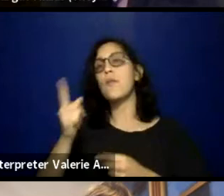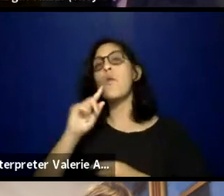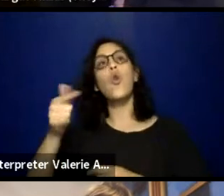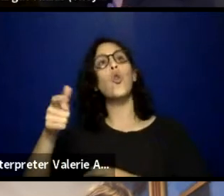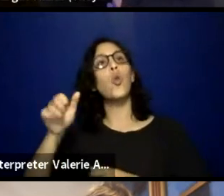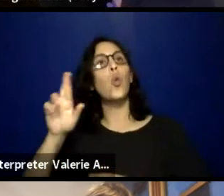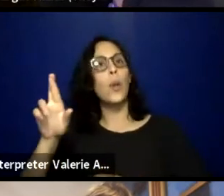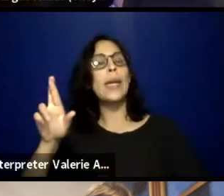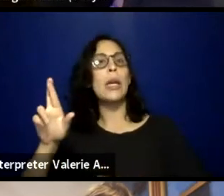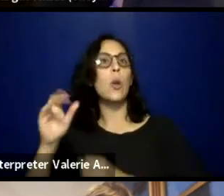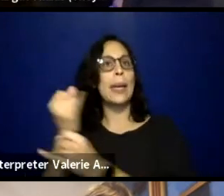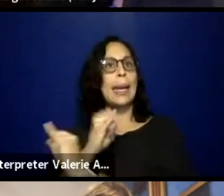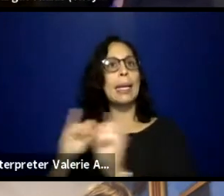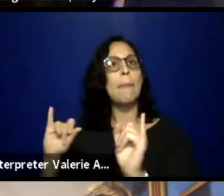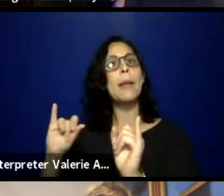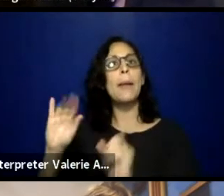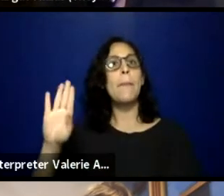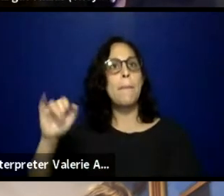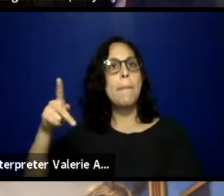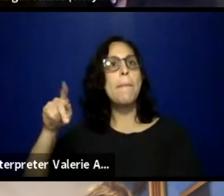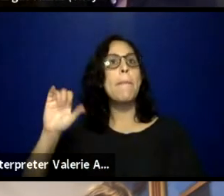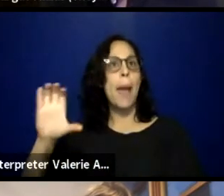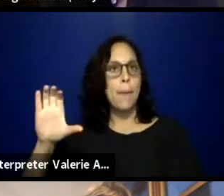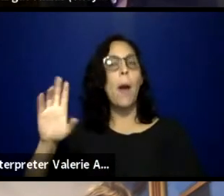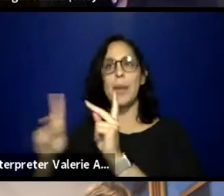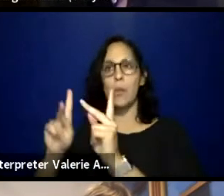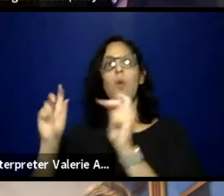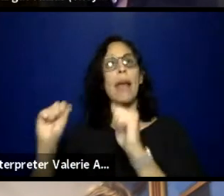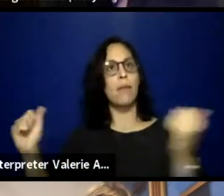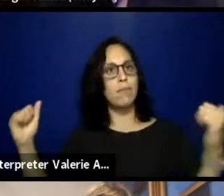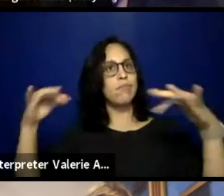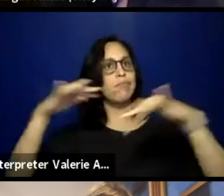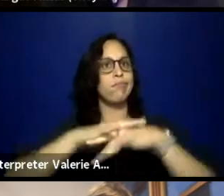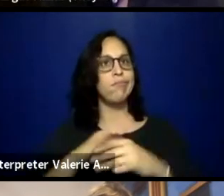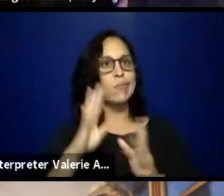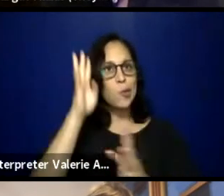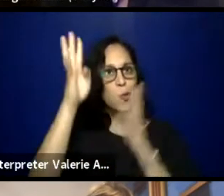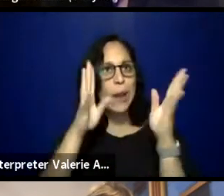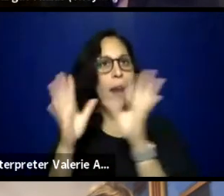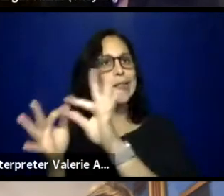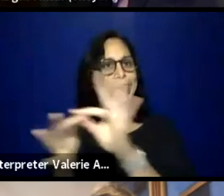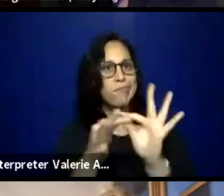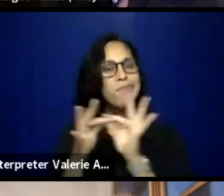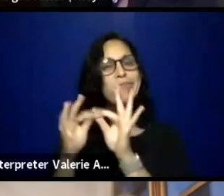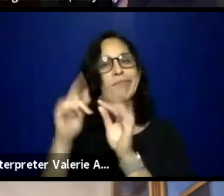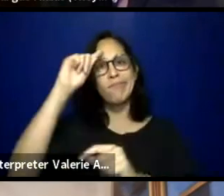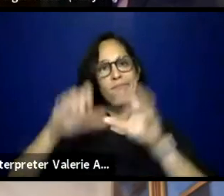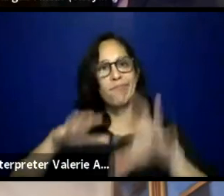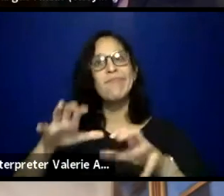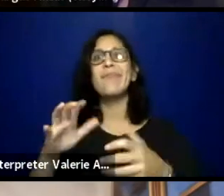to come together to share, support and create. So I find myself in great company here with ITM,